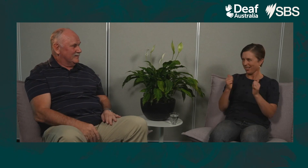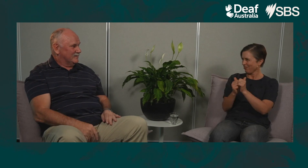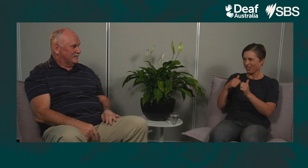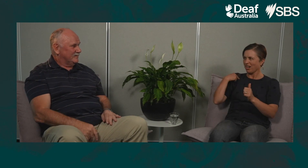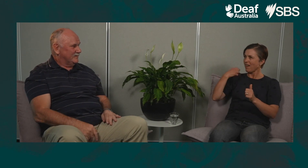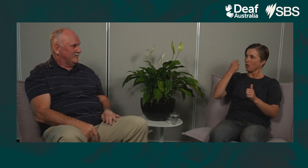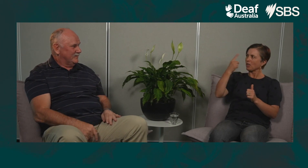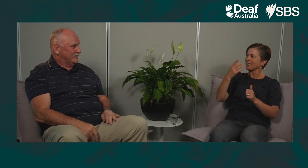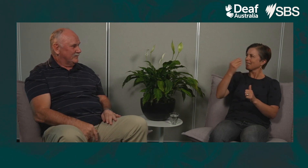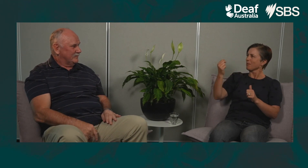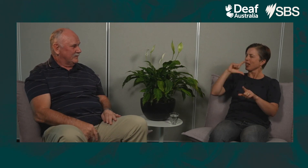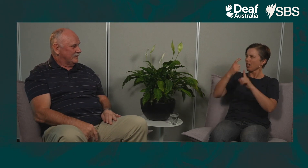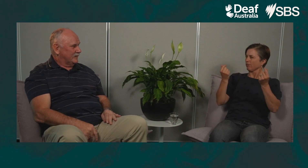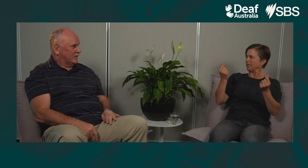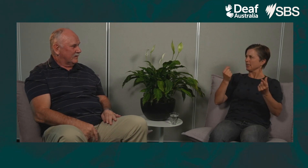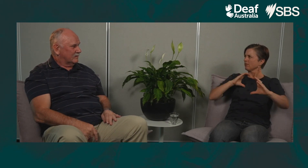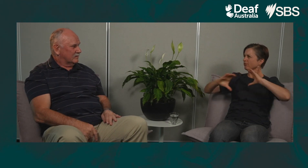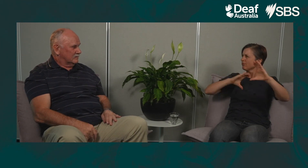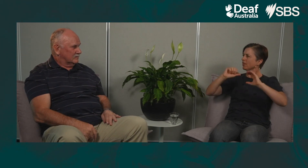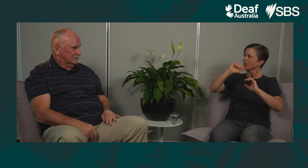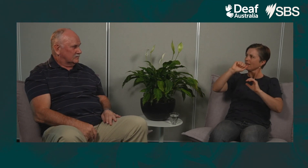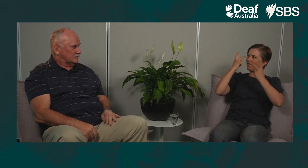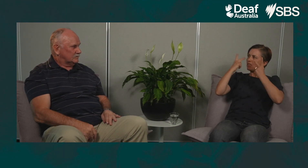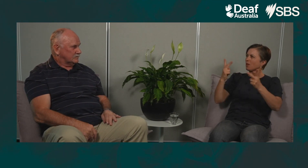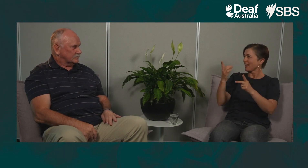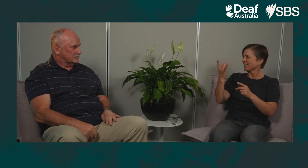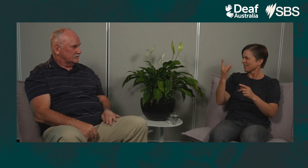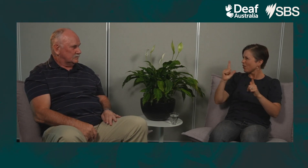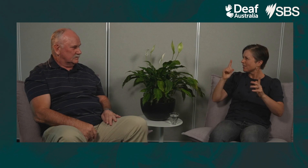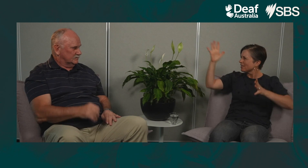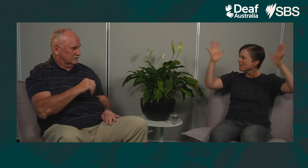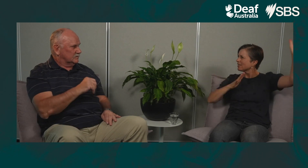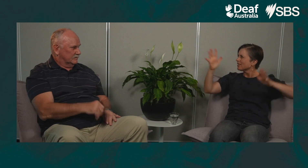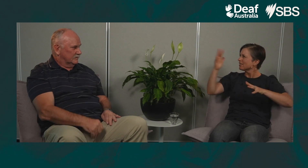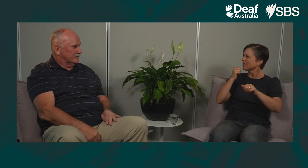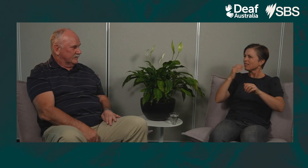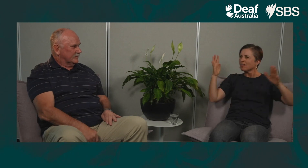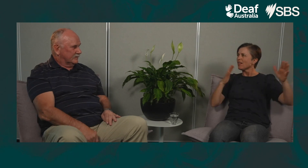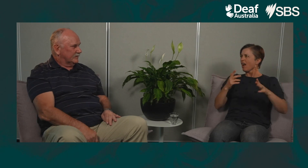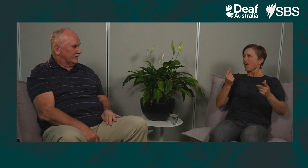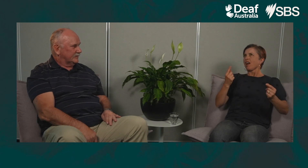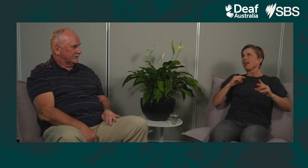I totally agree. I have noticed that some cultural groups are more likely to use gesture and are more visual communicators.